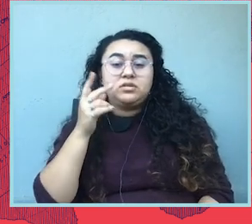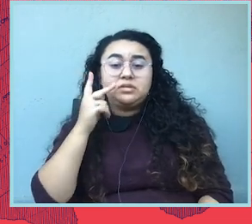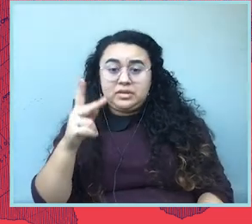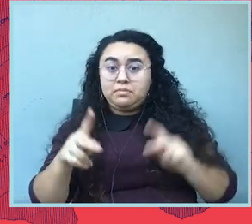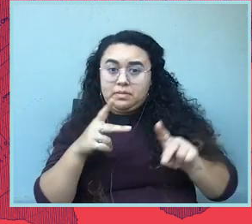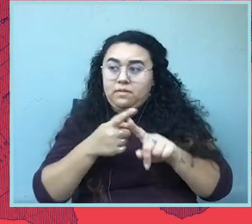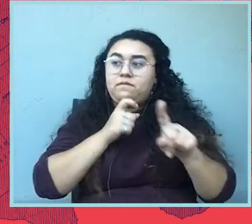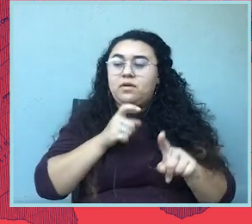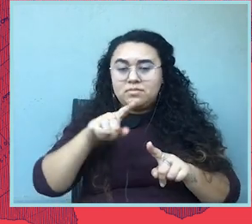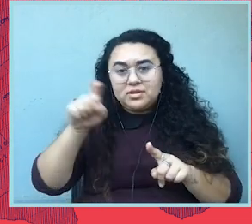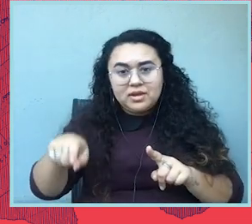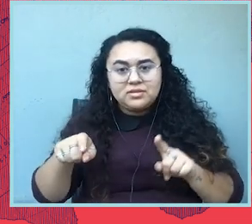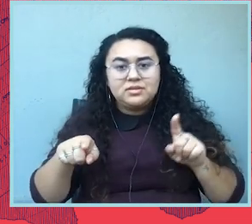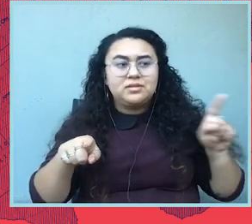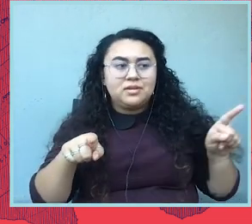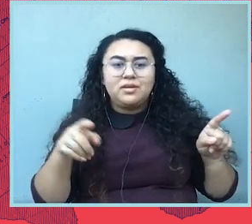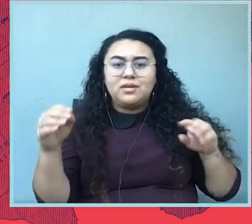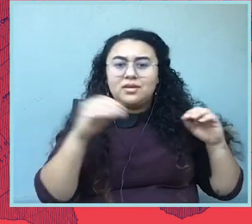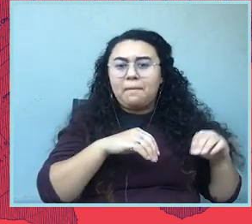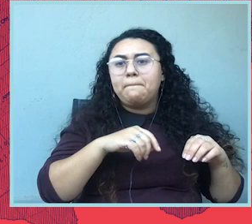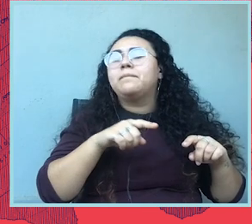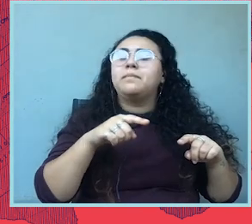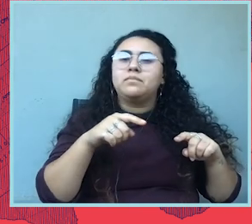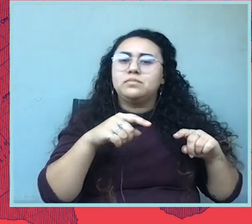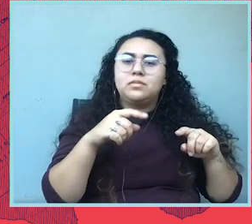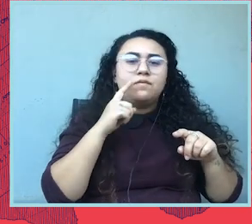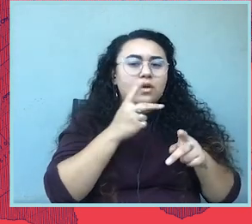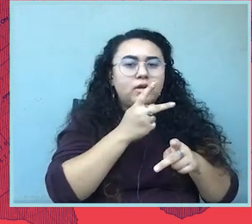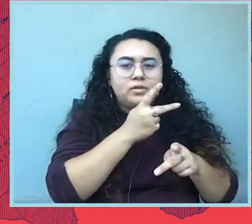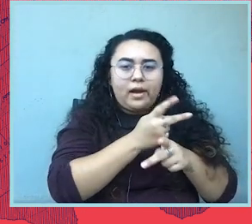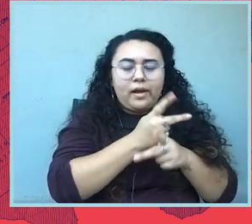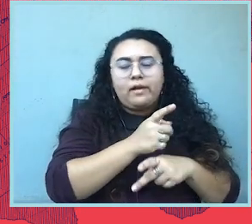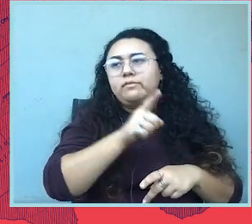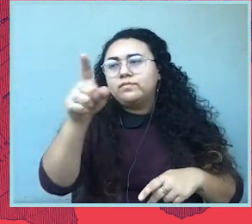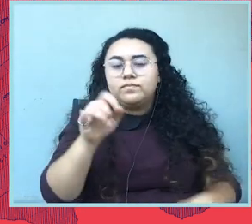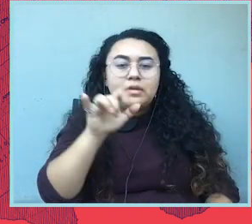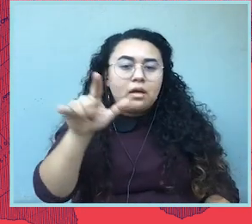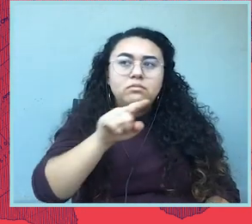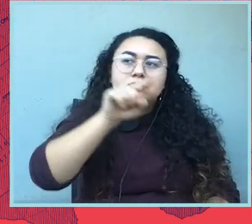States in the surrounding area are seeing an increase in patient volume overall, and